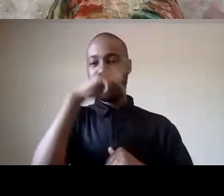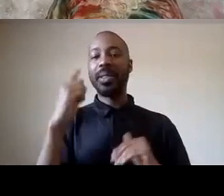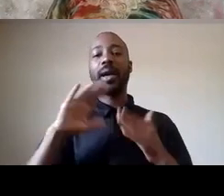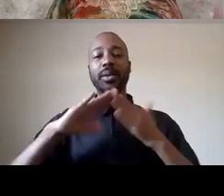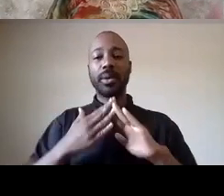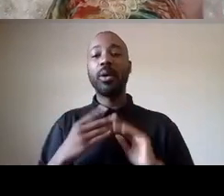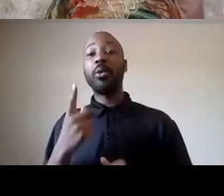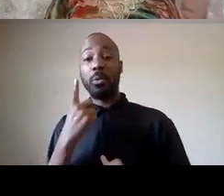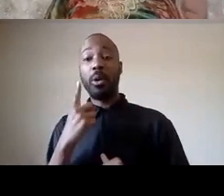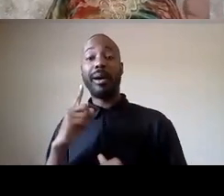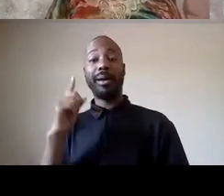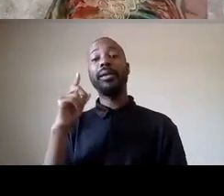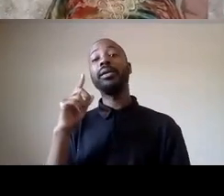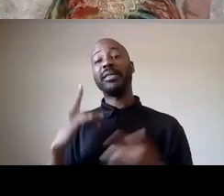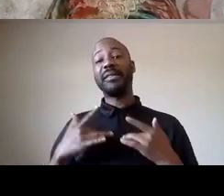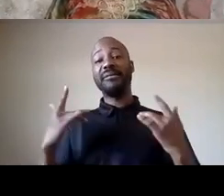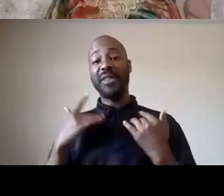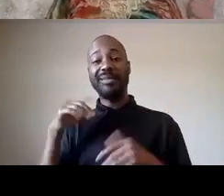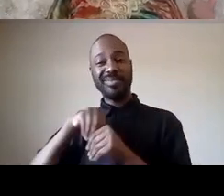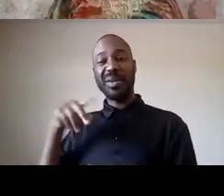young people our banner was stolen from one of our